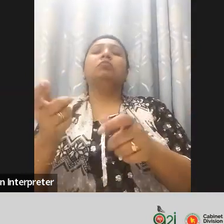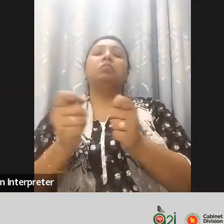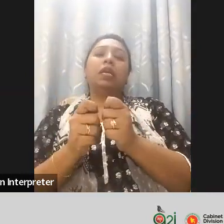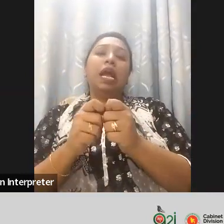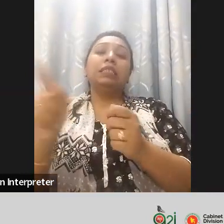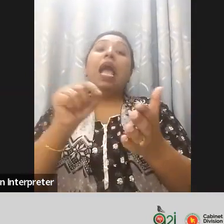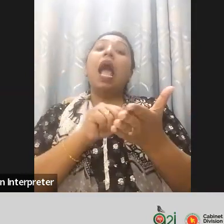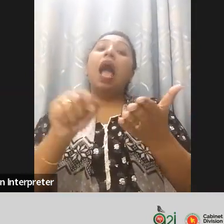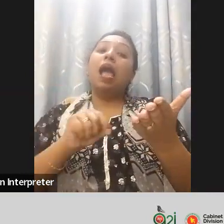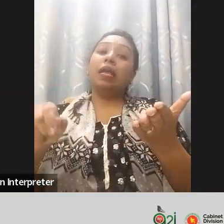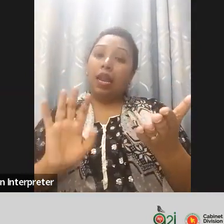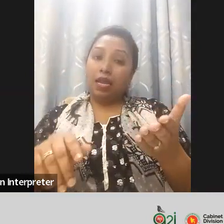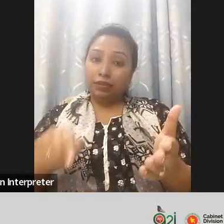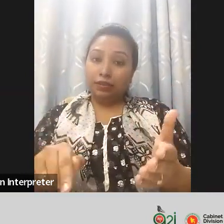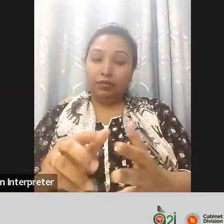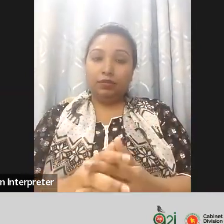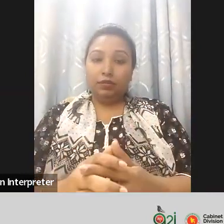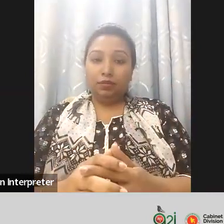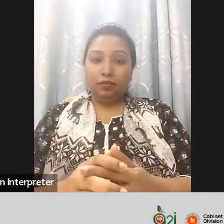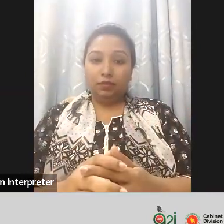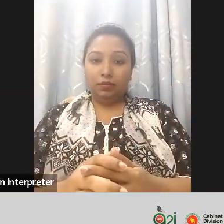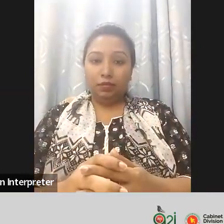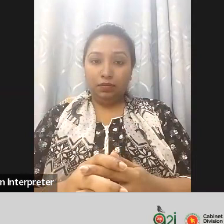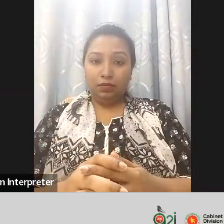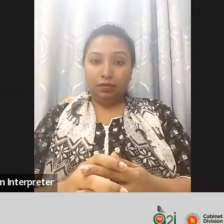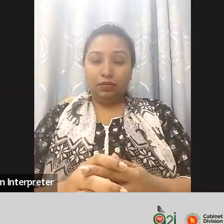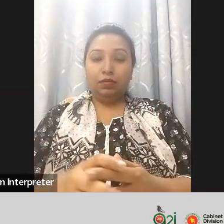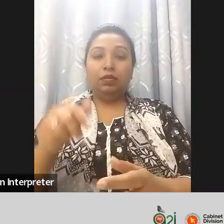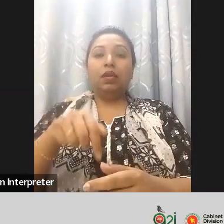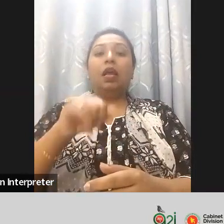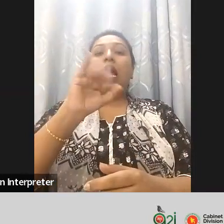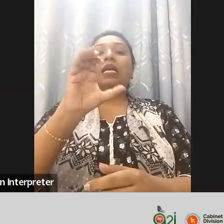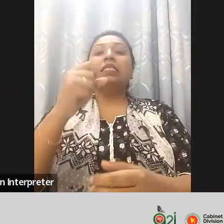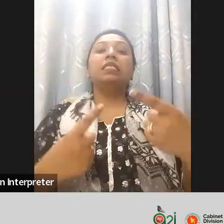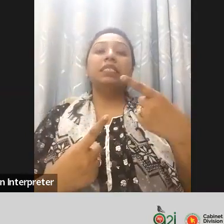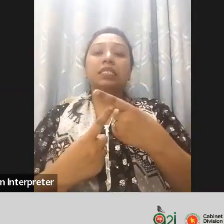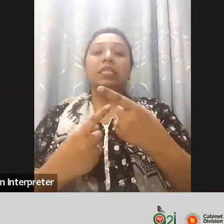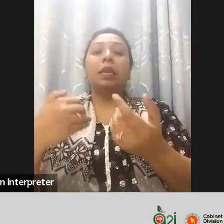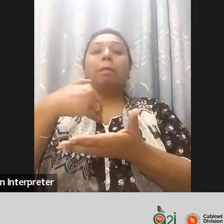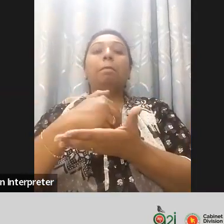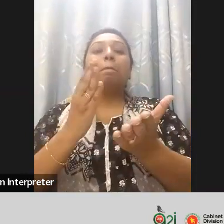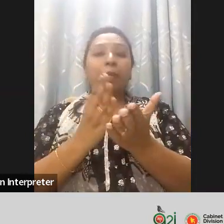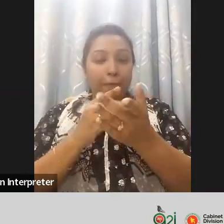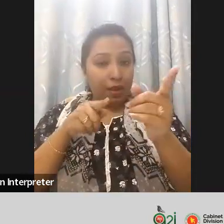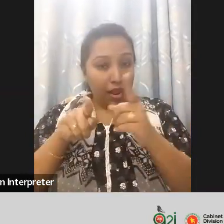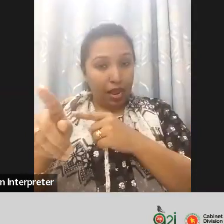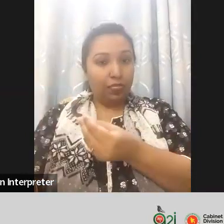divide in the ICT device so I can assure that of your consumption